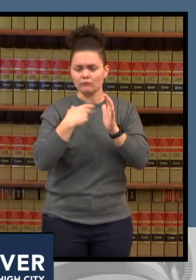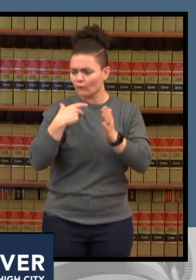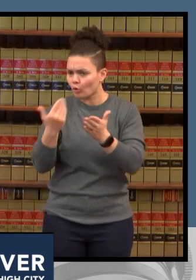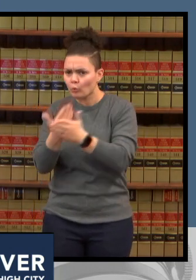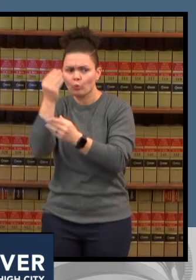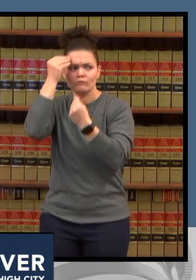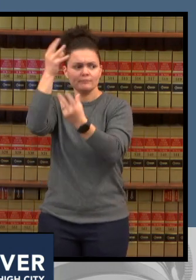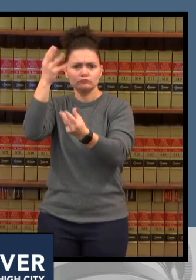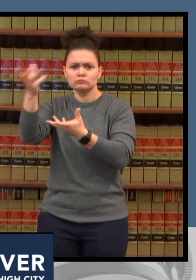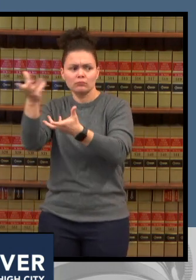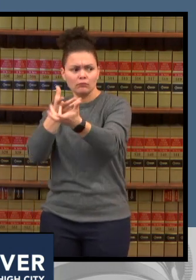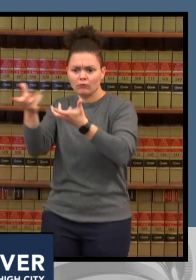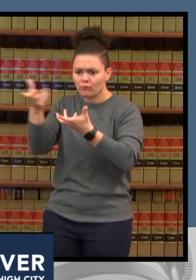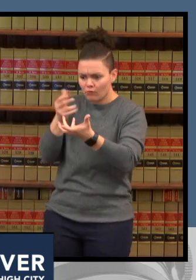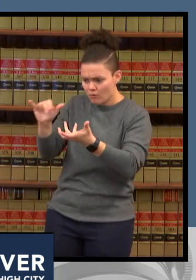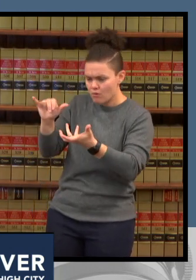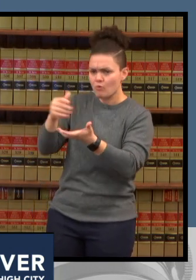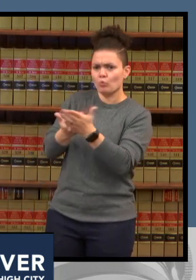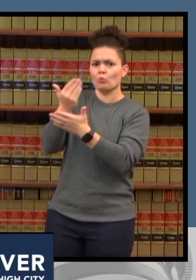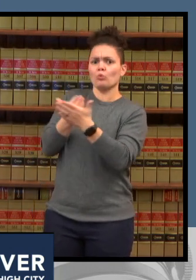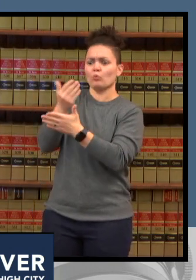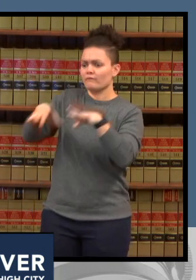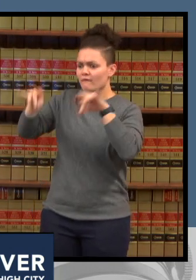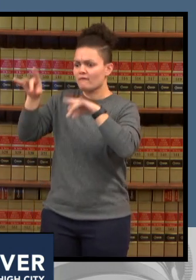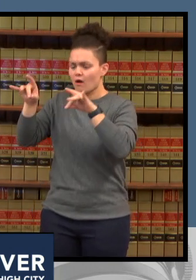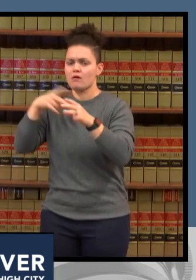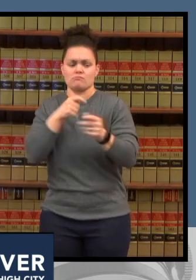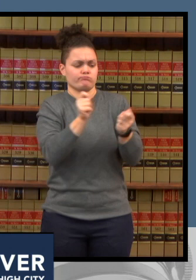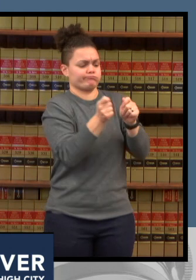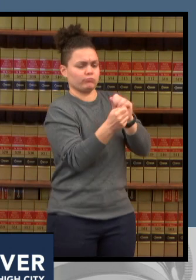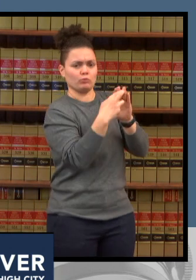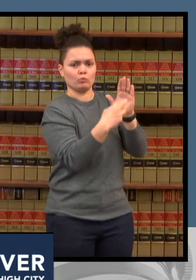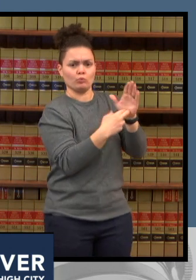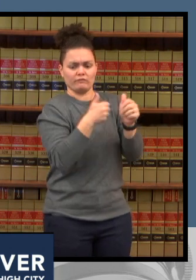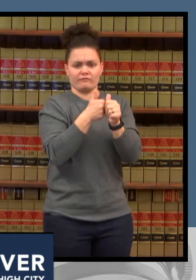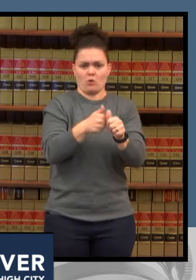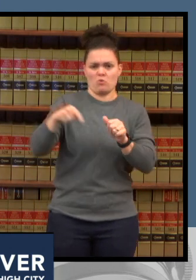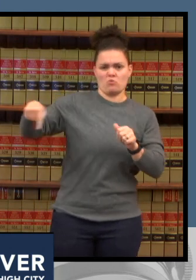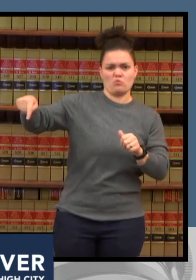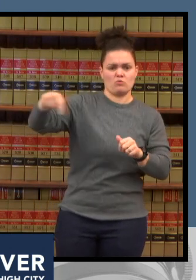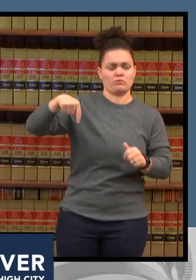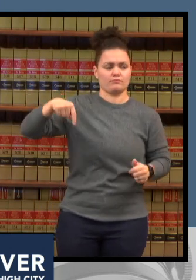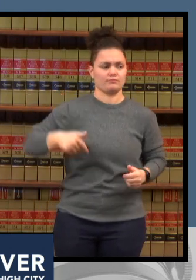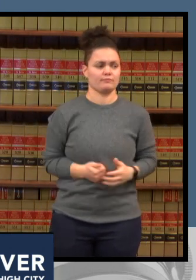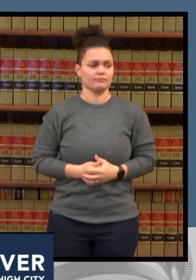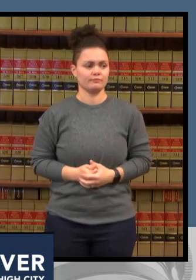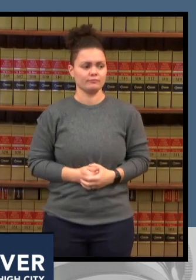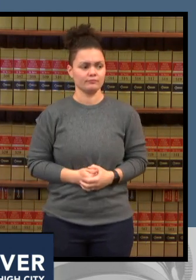so just as a reminder if you test positive um vaccinate it or not stay home for five days